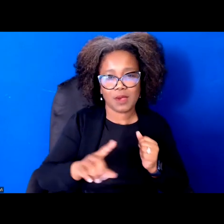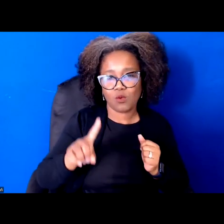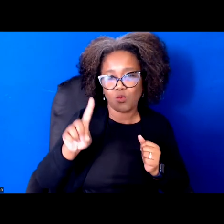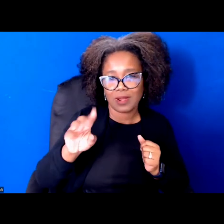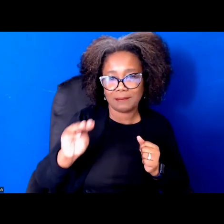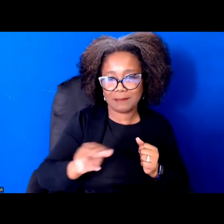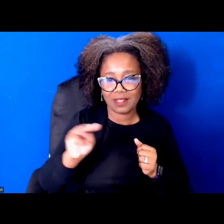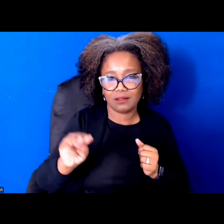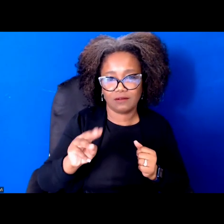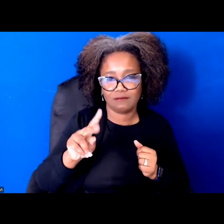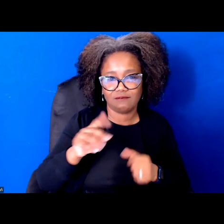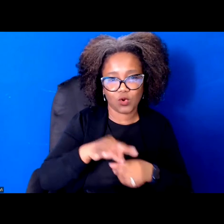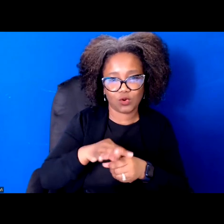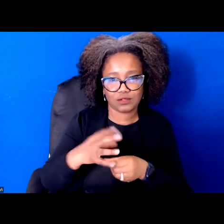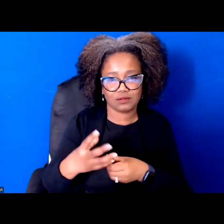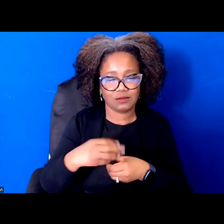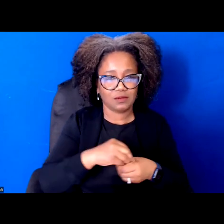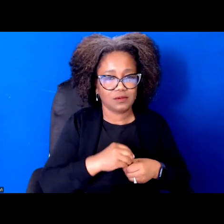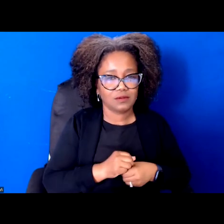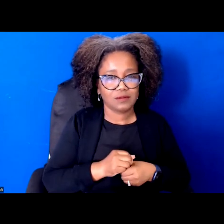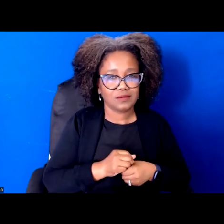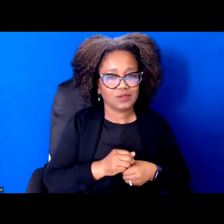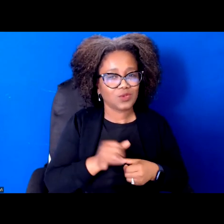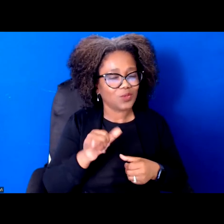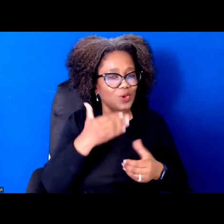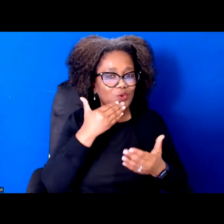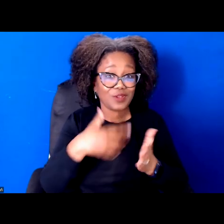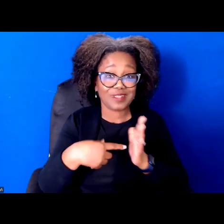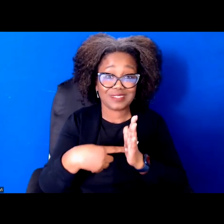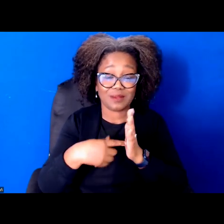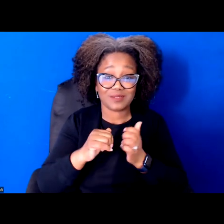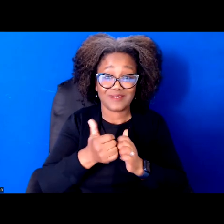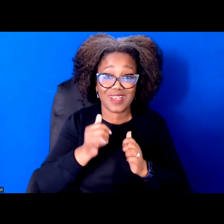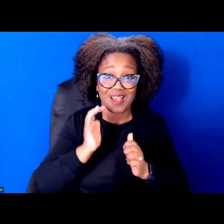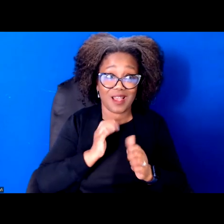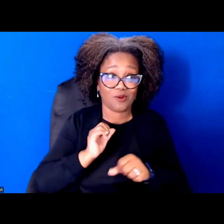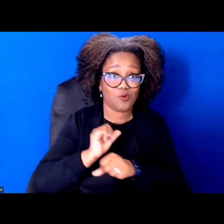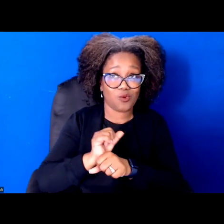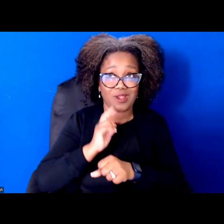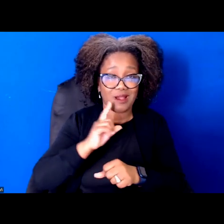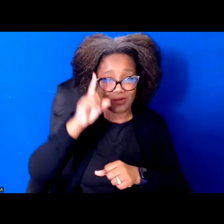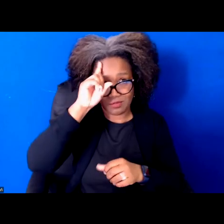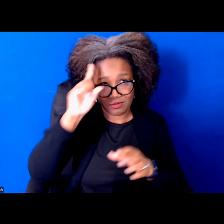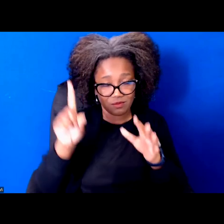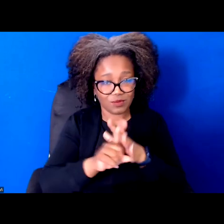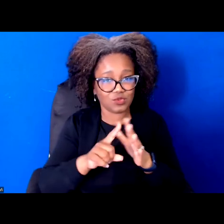And so one one area for sure is it shows up in our work is in the what? Right. What are we fighting for?